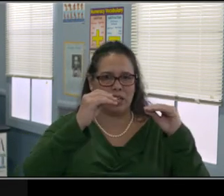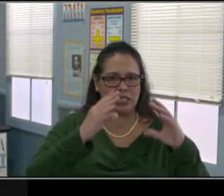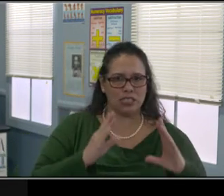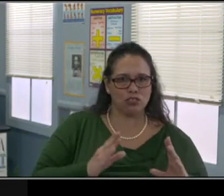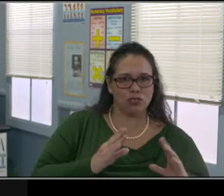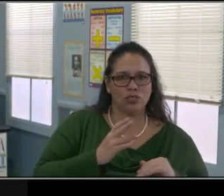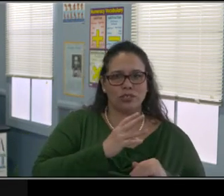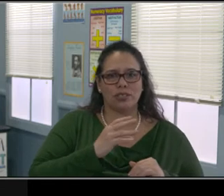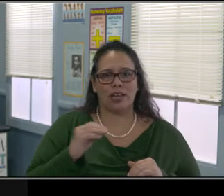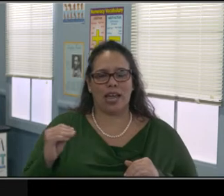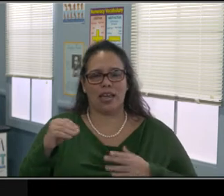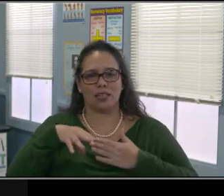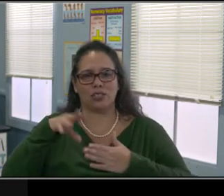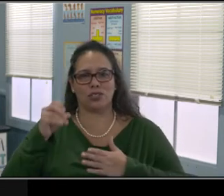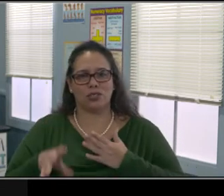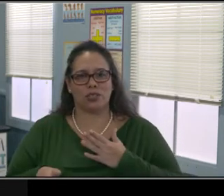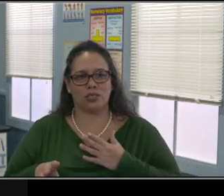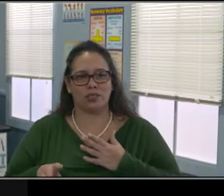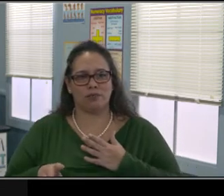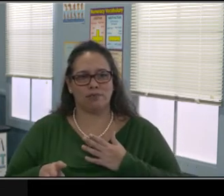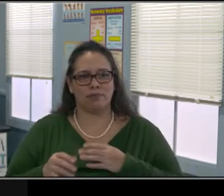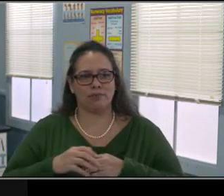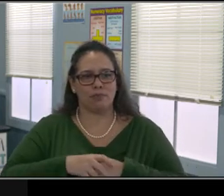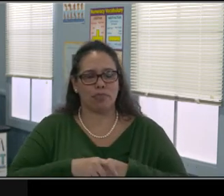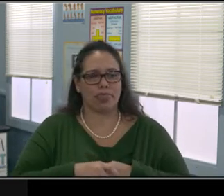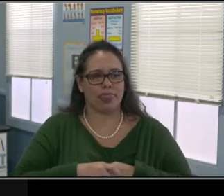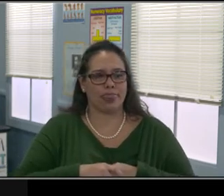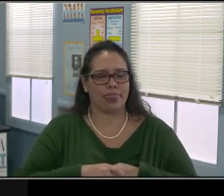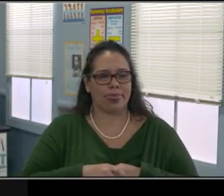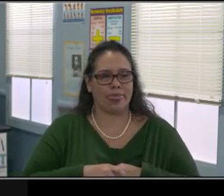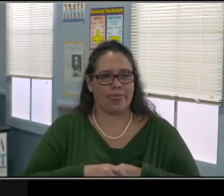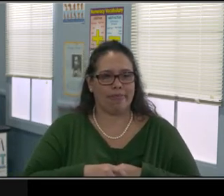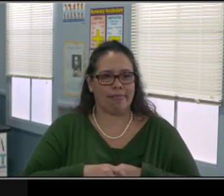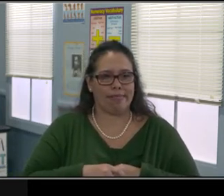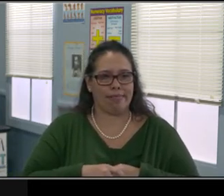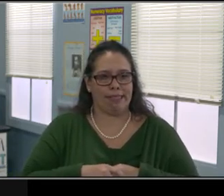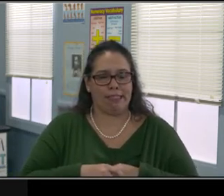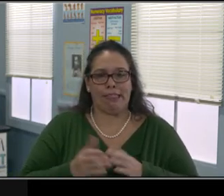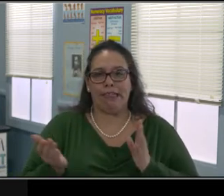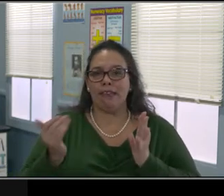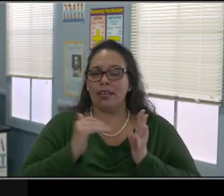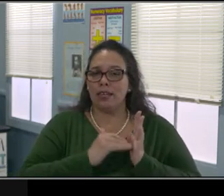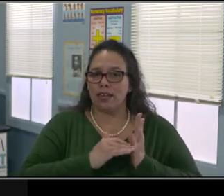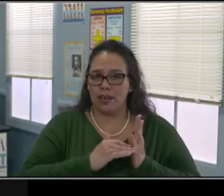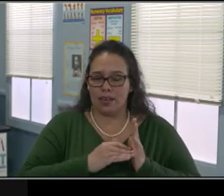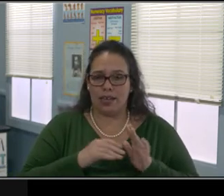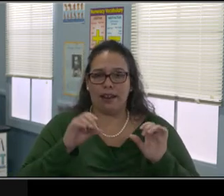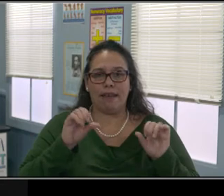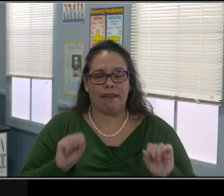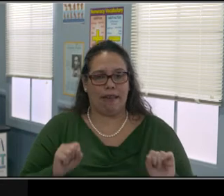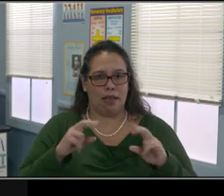and then come back and he can sit on a bouncy ball or he can do whatever the case may be